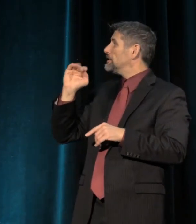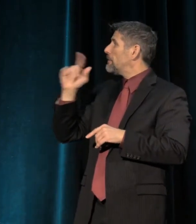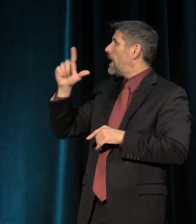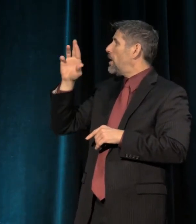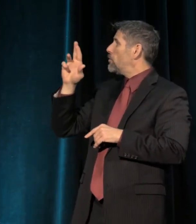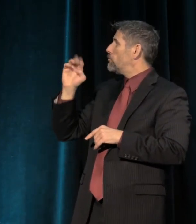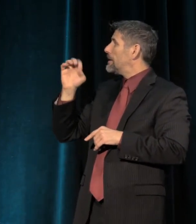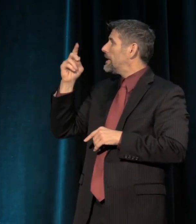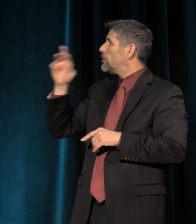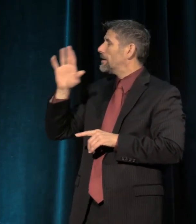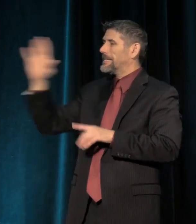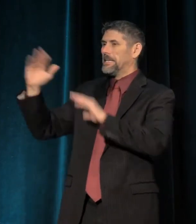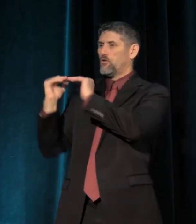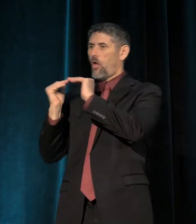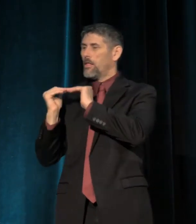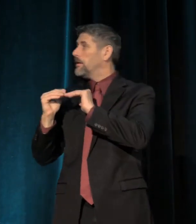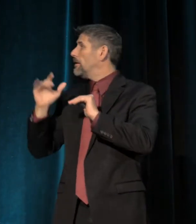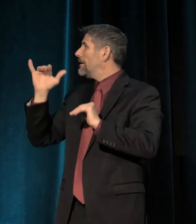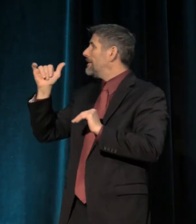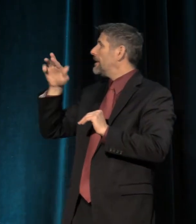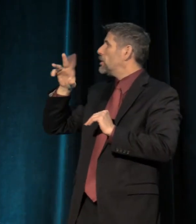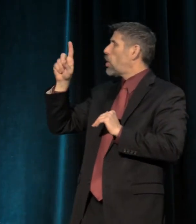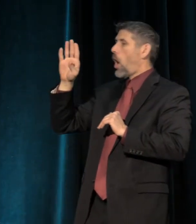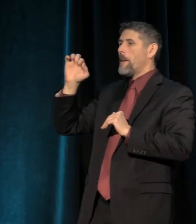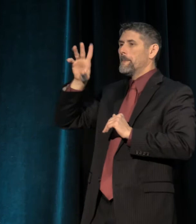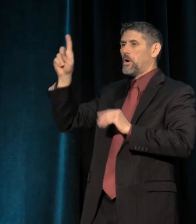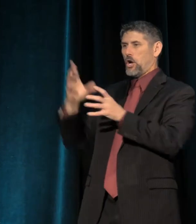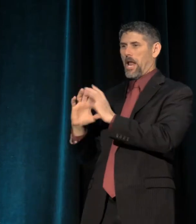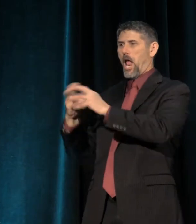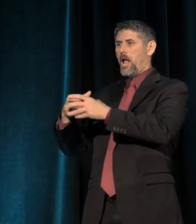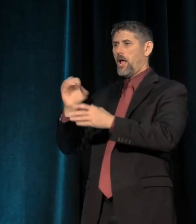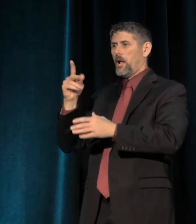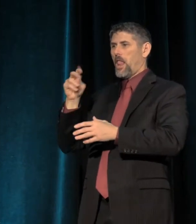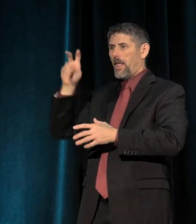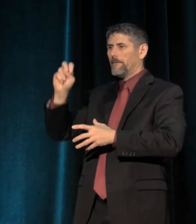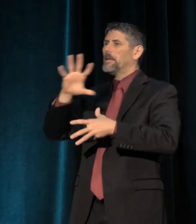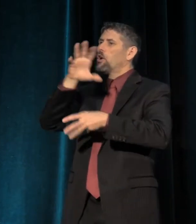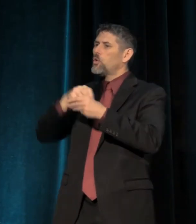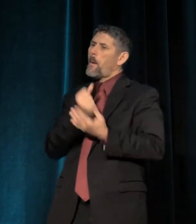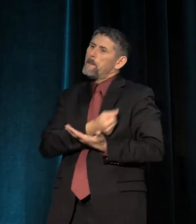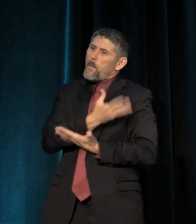the men and women of the Yardbird Collective, which included poets like Al Young